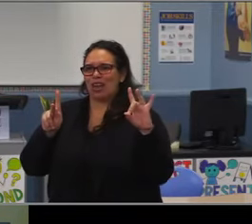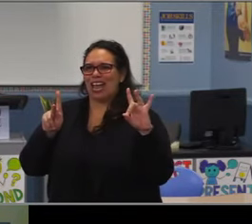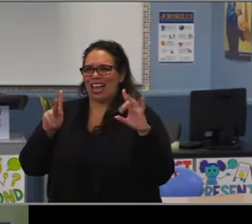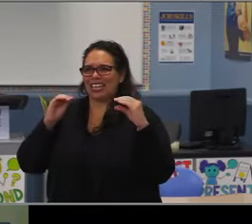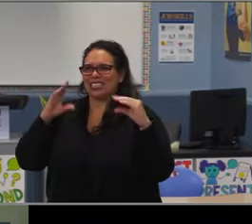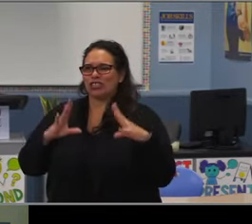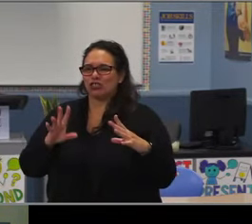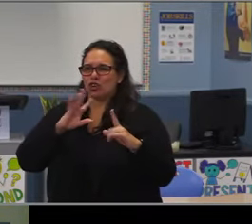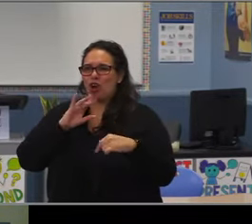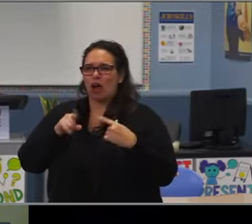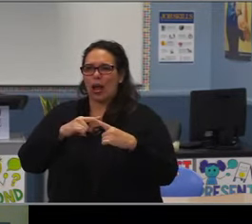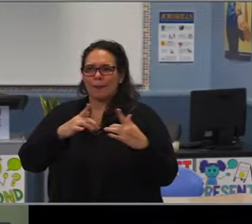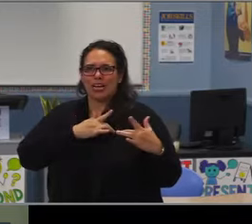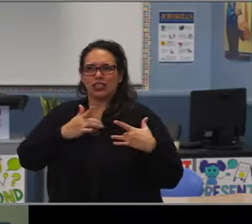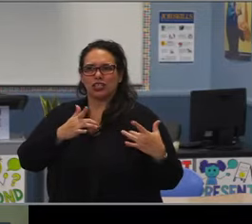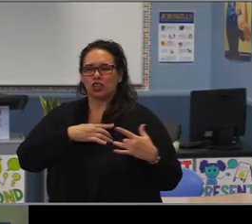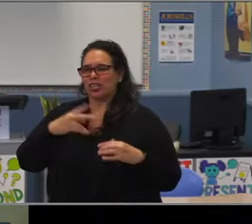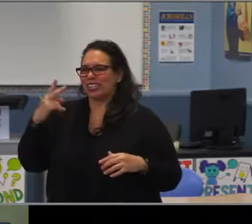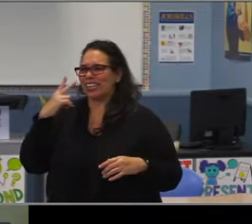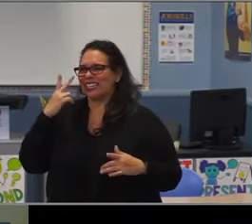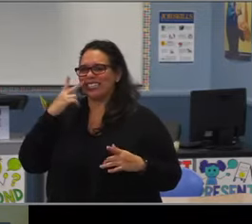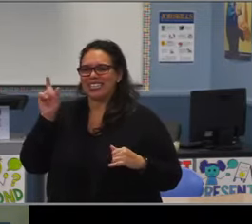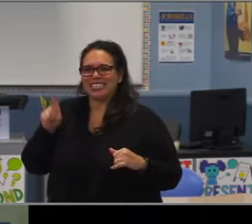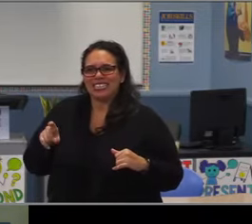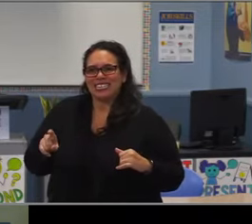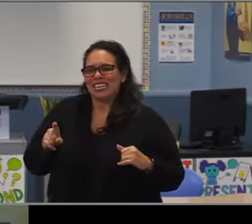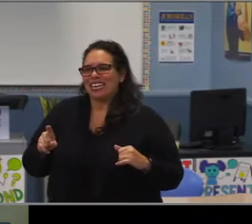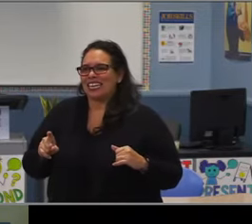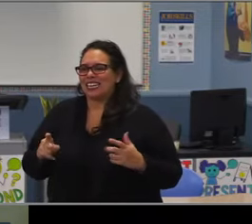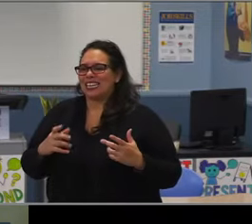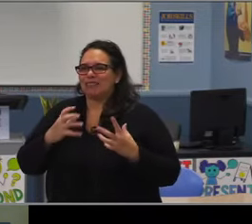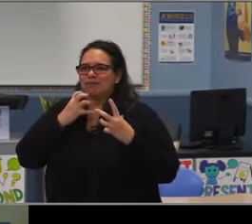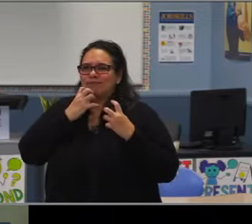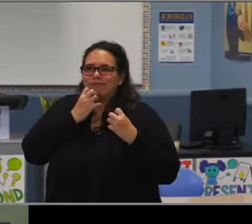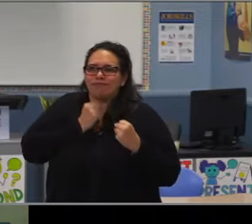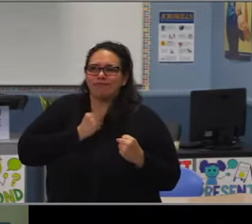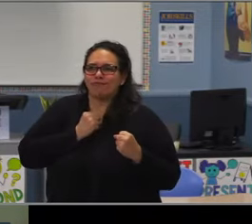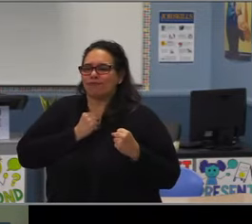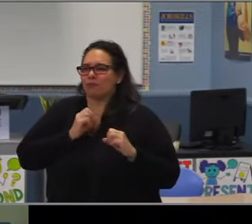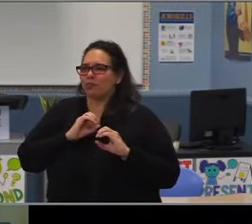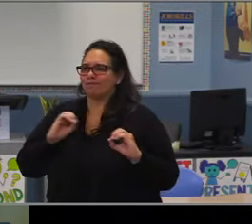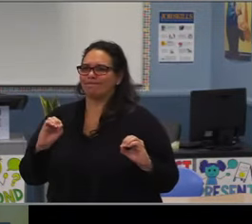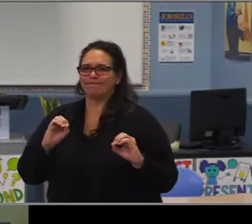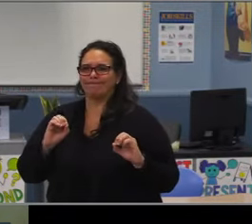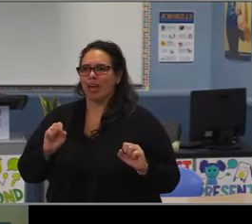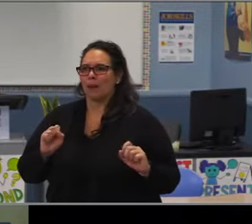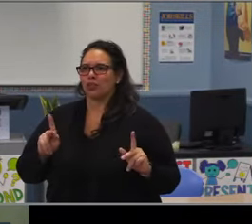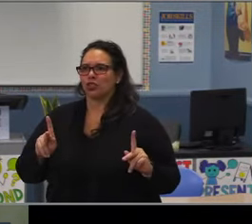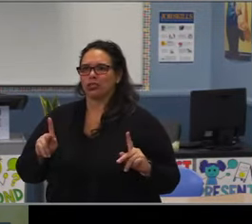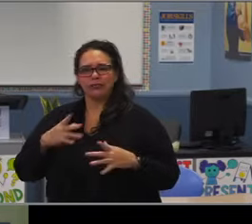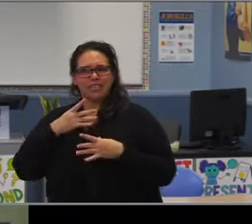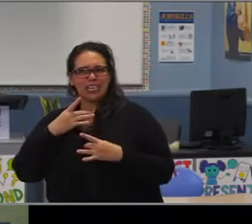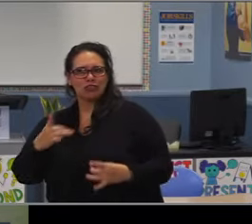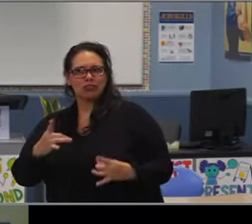So it's part of our structure, what our K-8 music teachers have